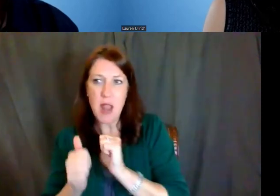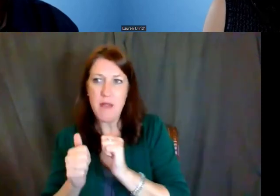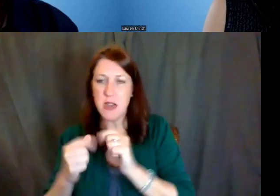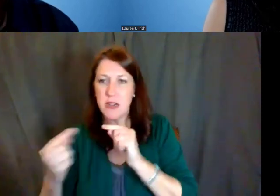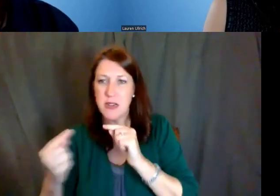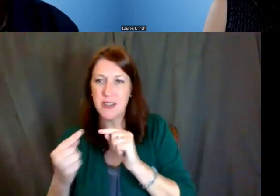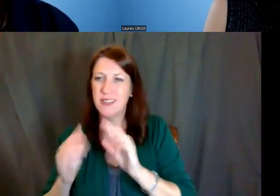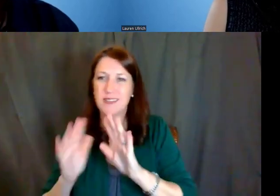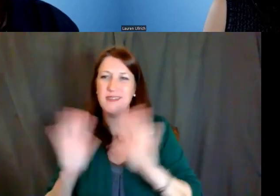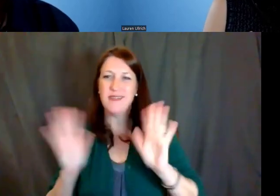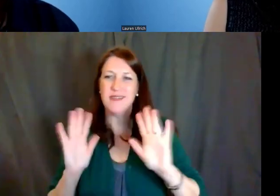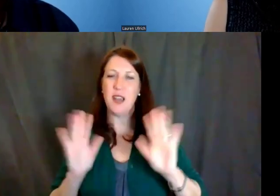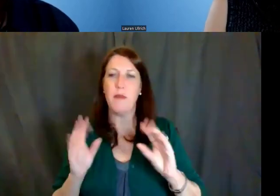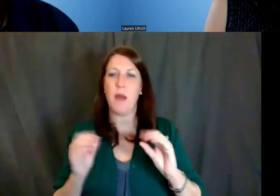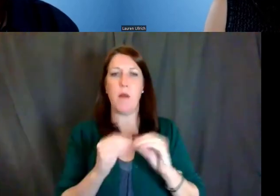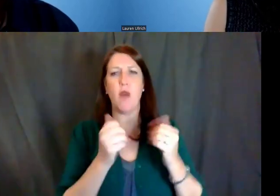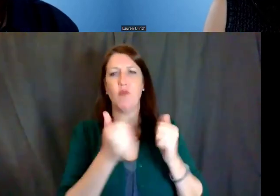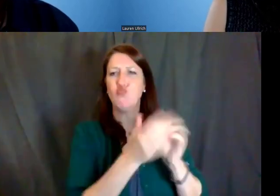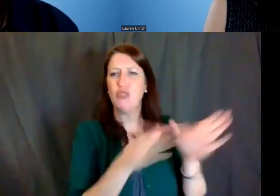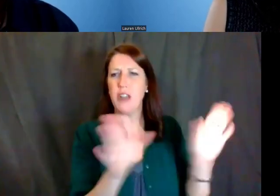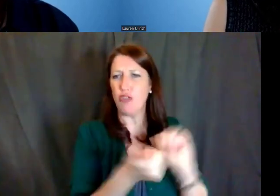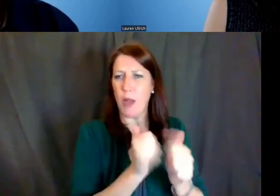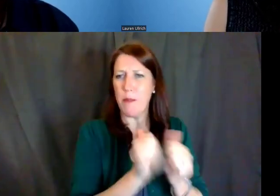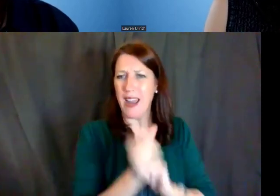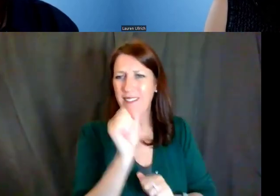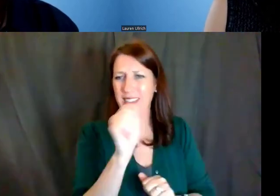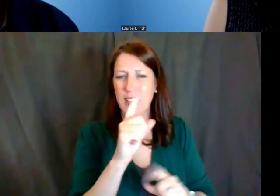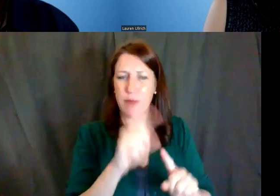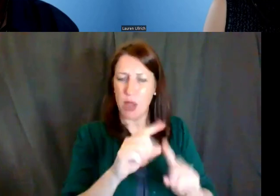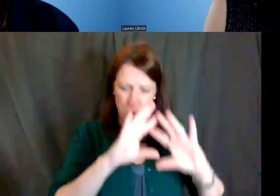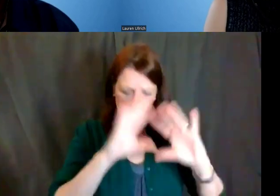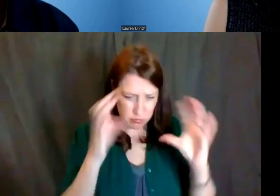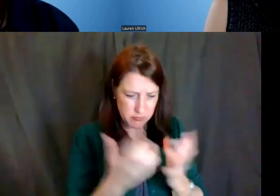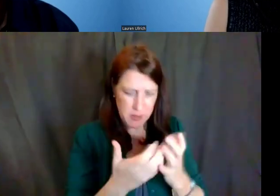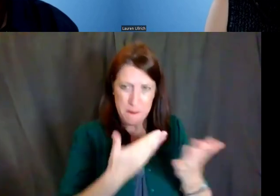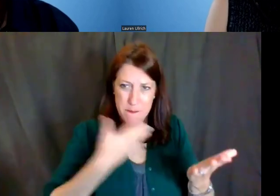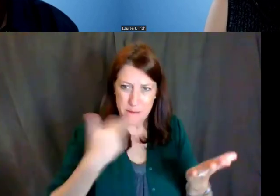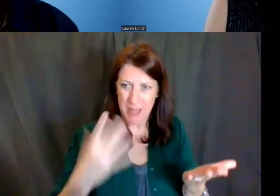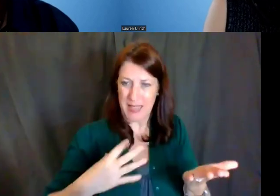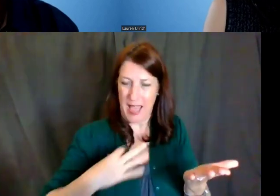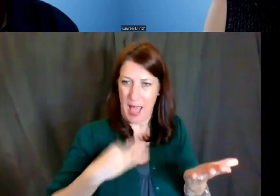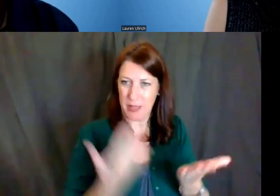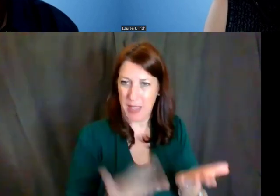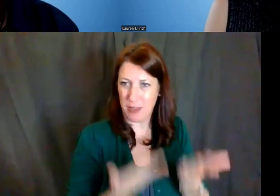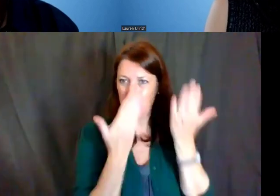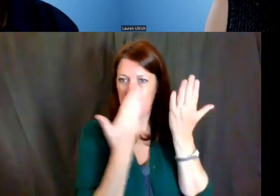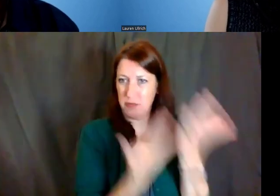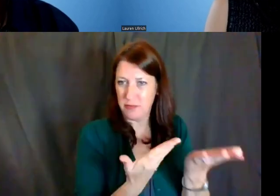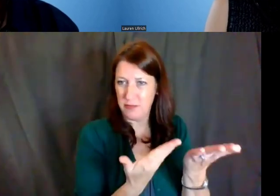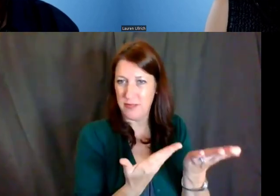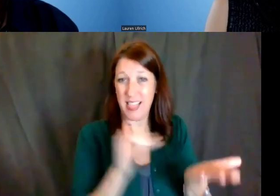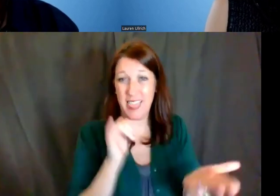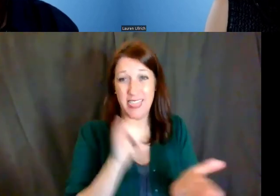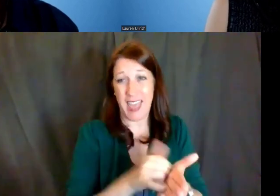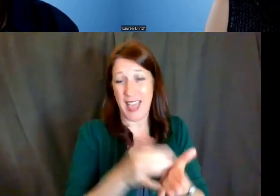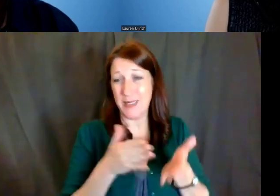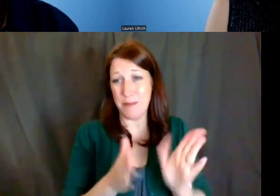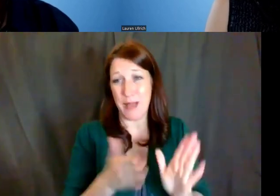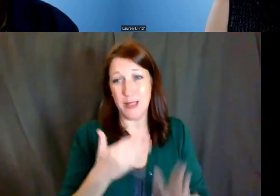but really focusing on you putting together the best application that you can -- that is the best way for you to get funded,